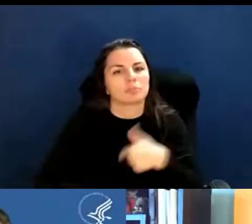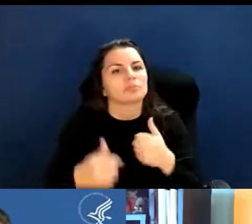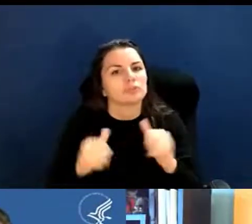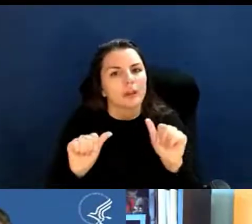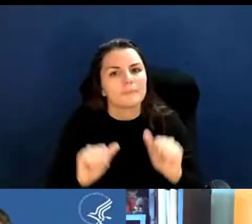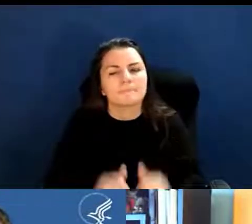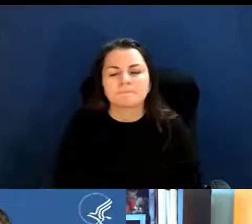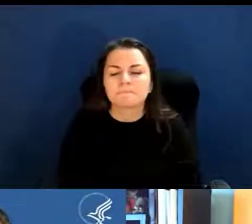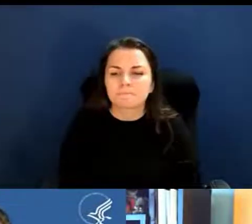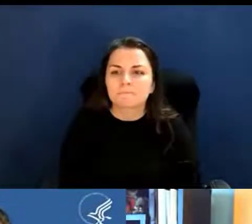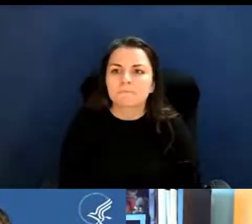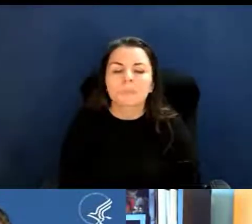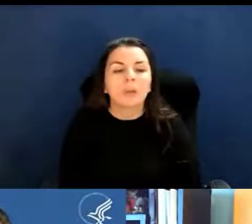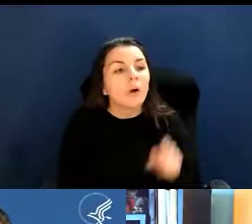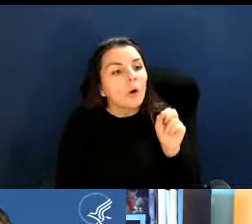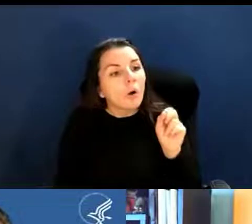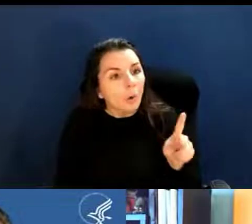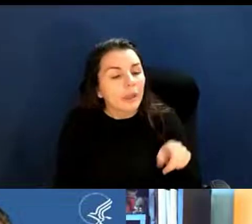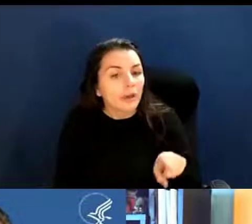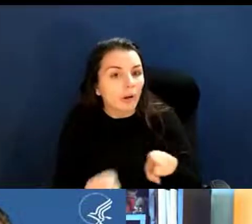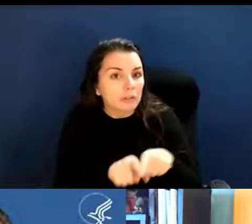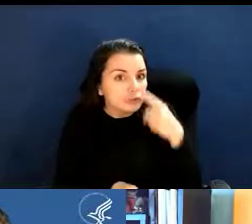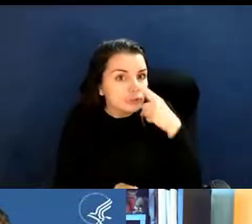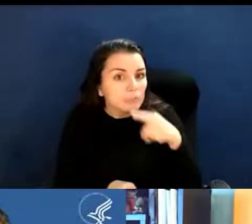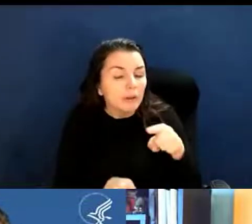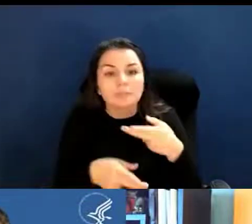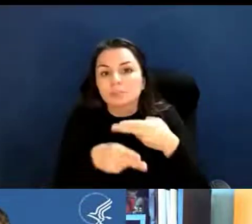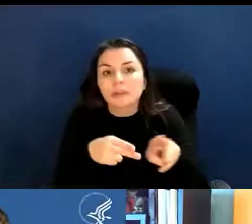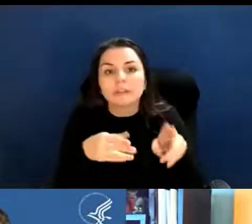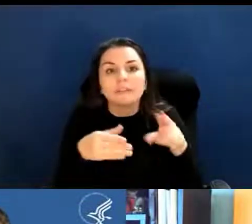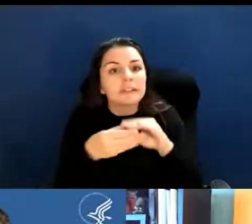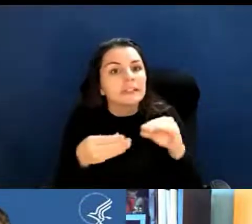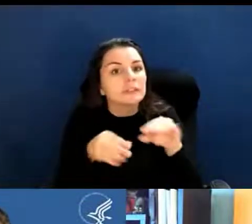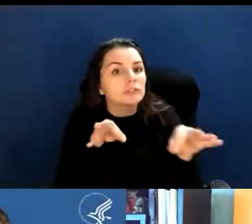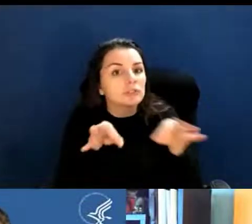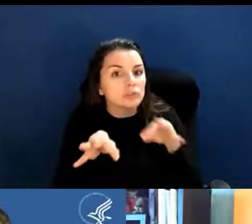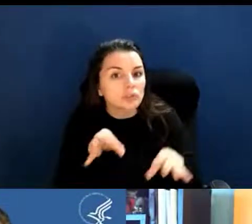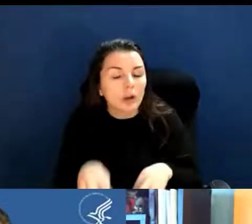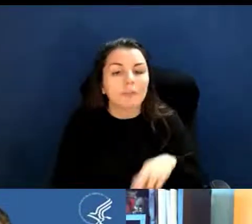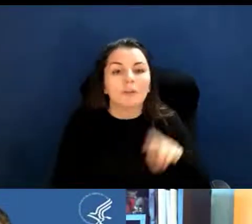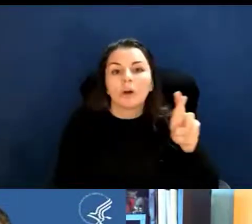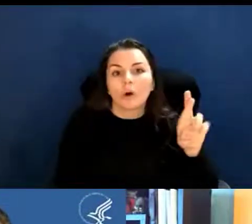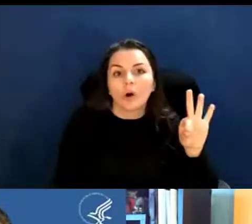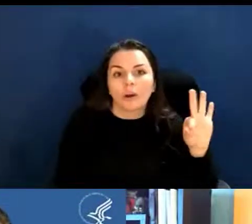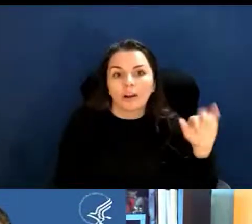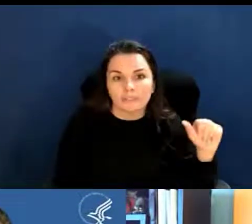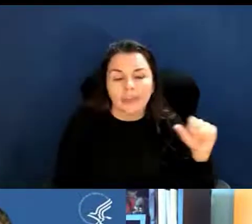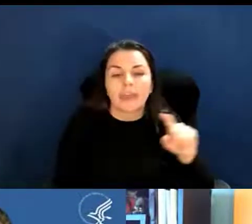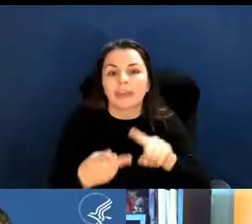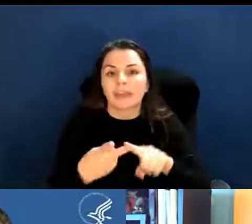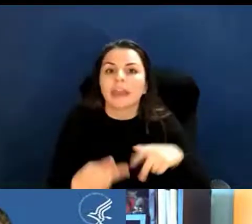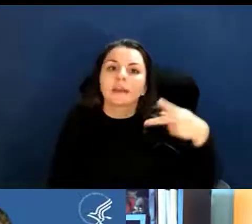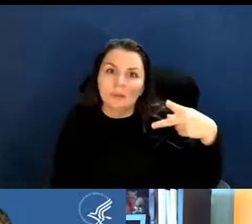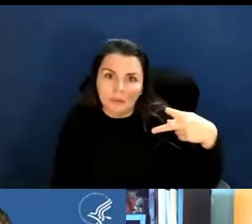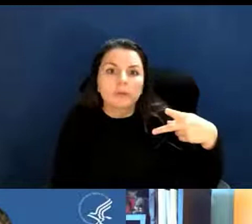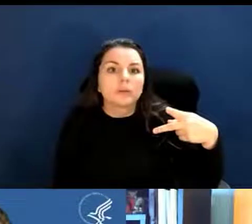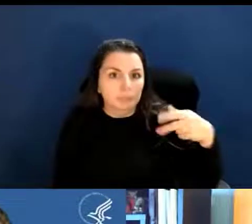Also, Amanda, could you briefly describe the difference between an RFA and a program announcement, if there is any?